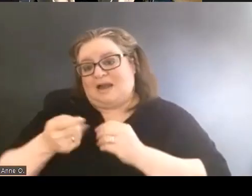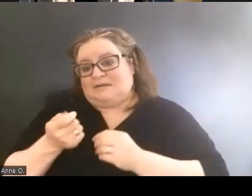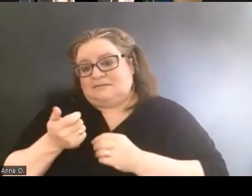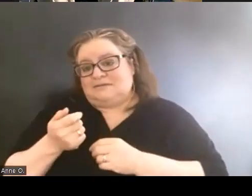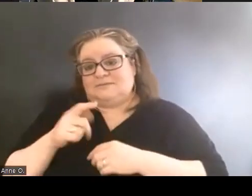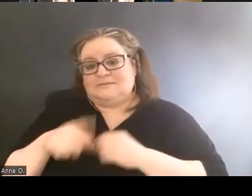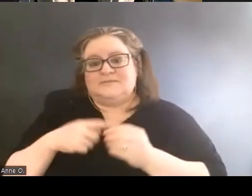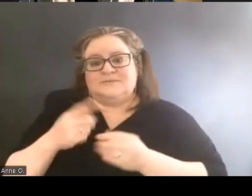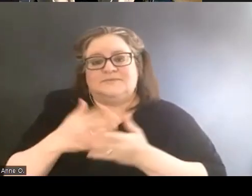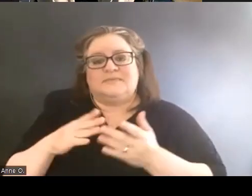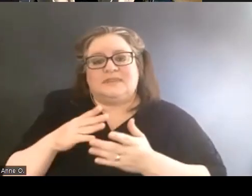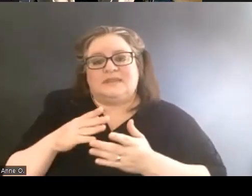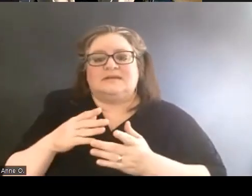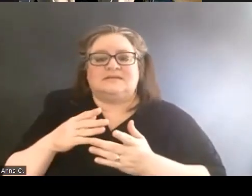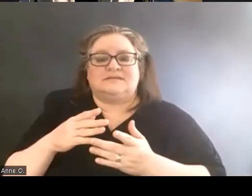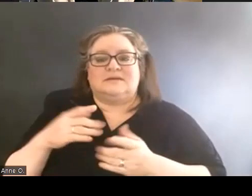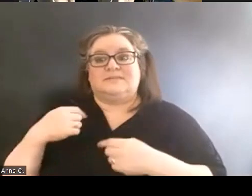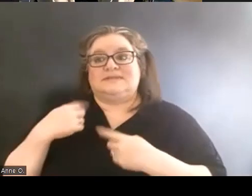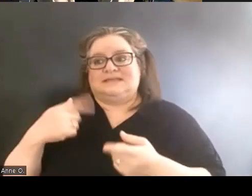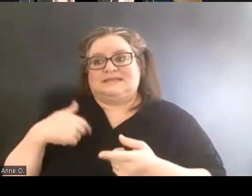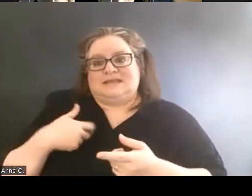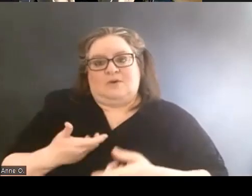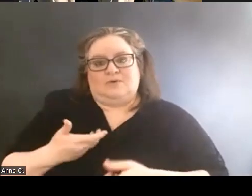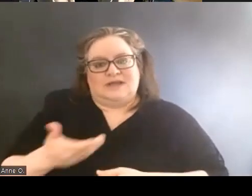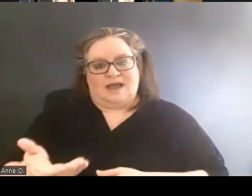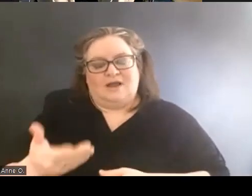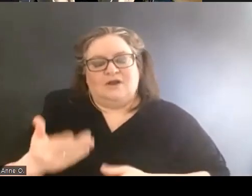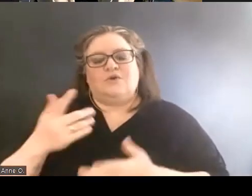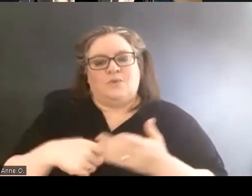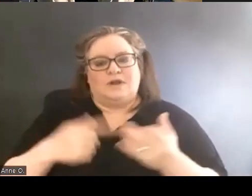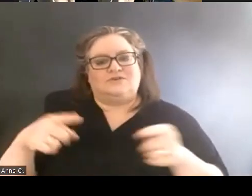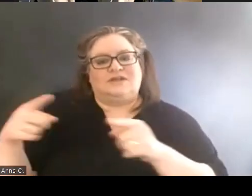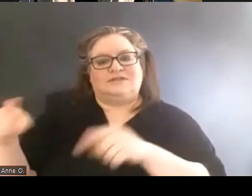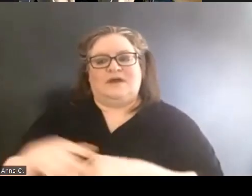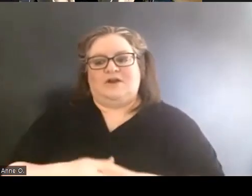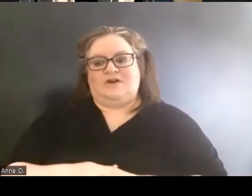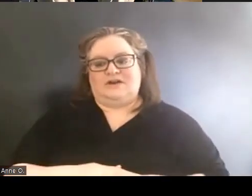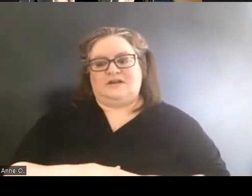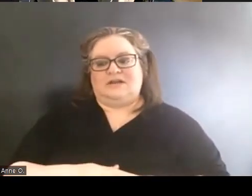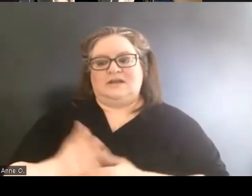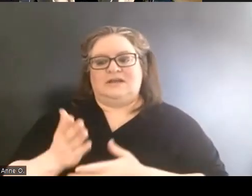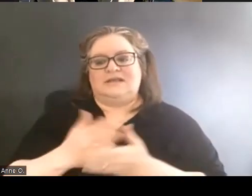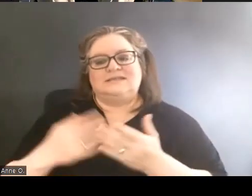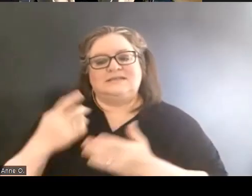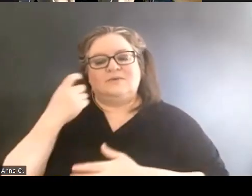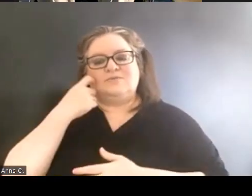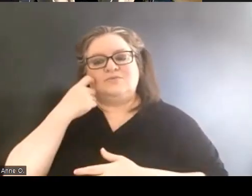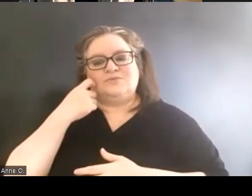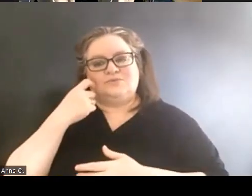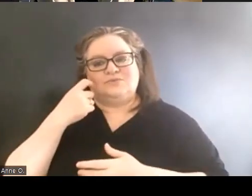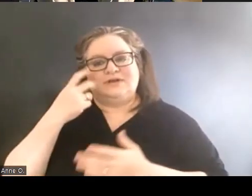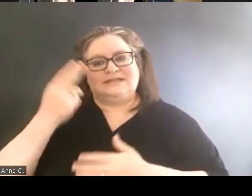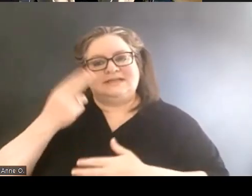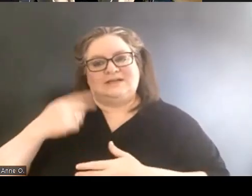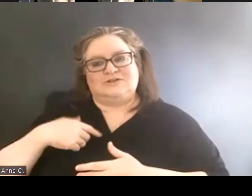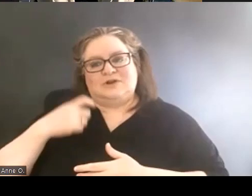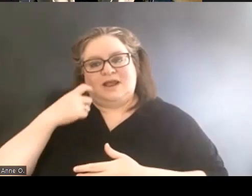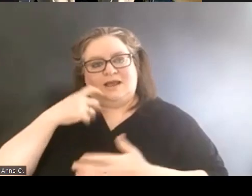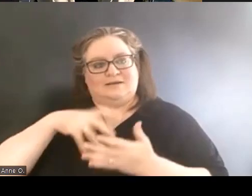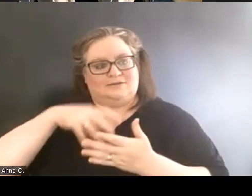since I've been hired, what has transpired and some recent history I actually learned about